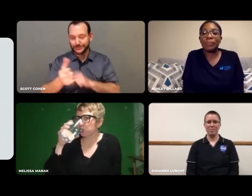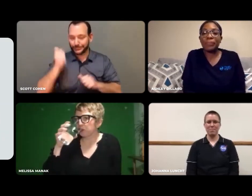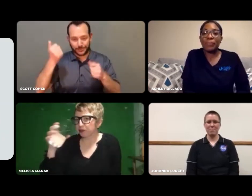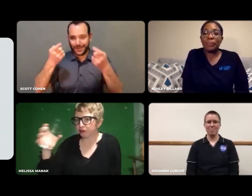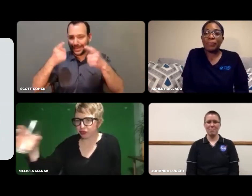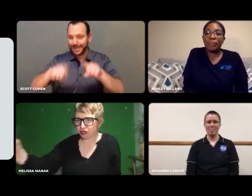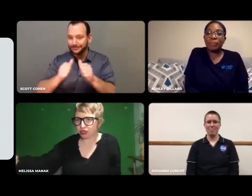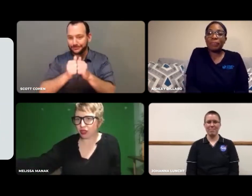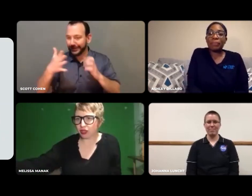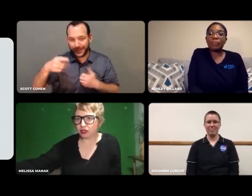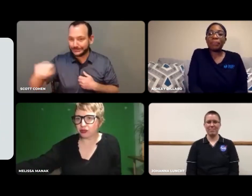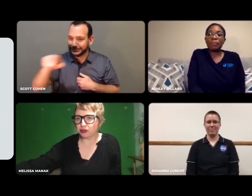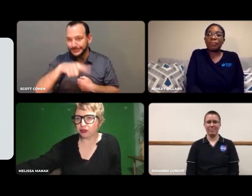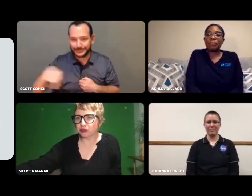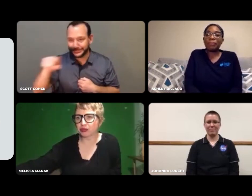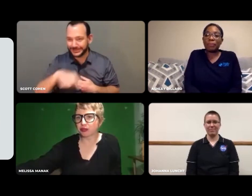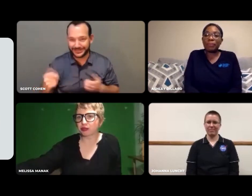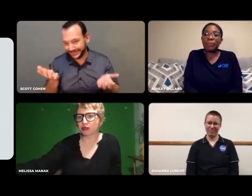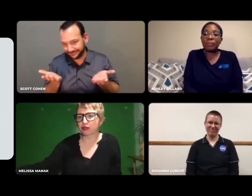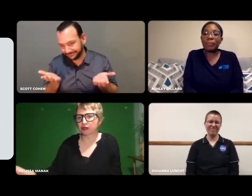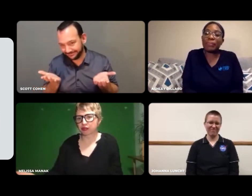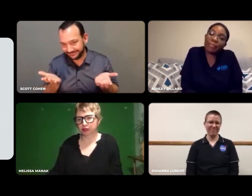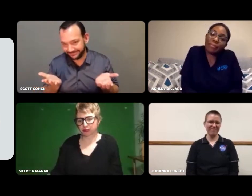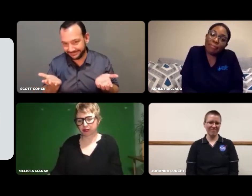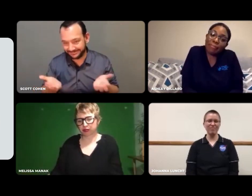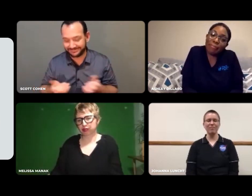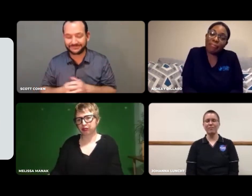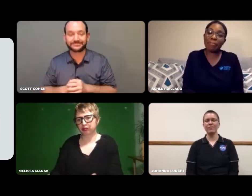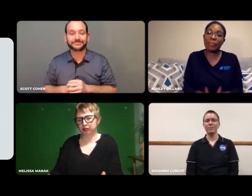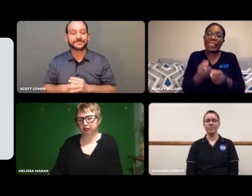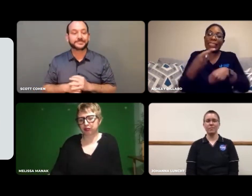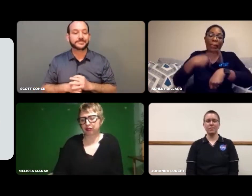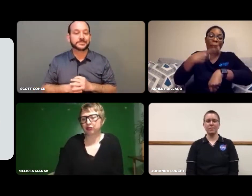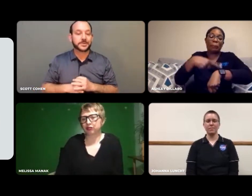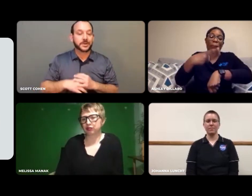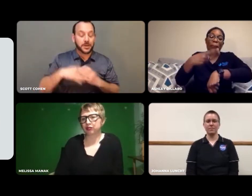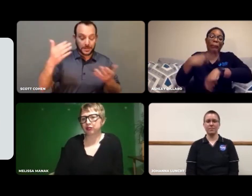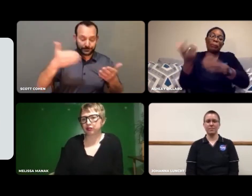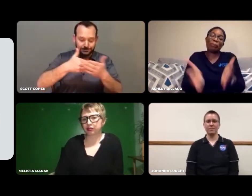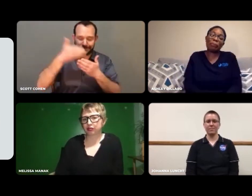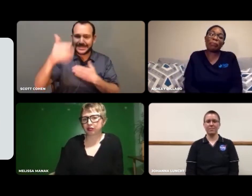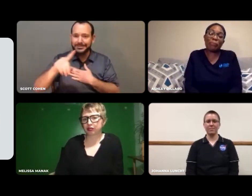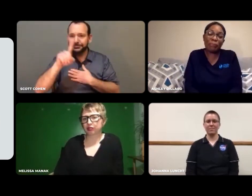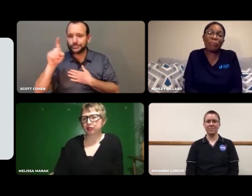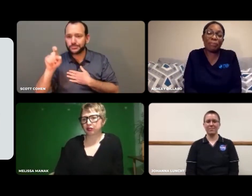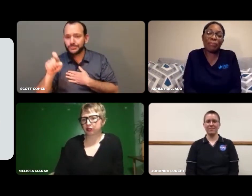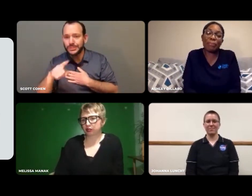However, change won't happen without you. It takes time.